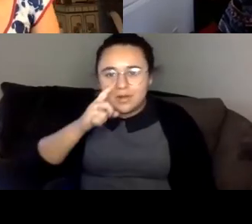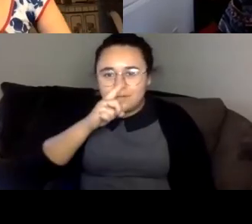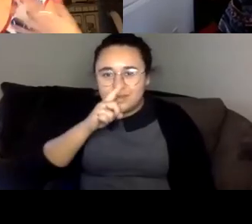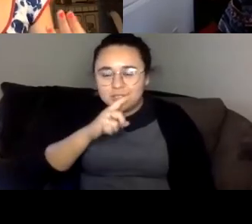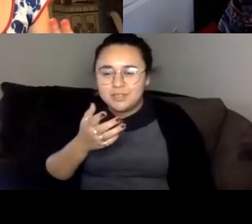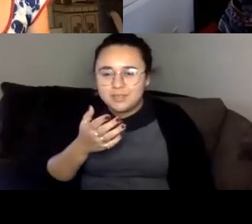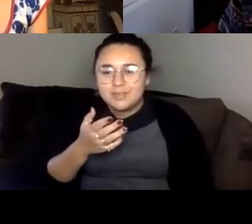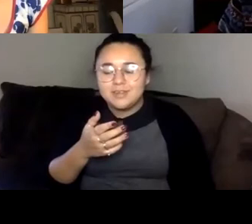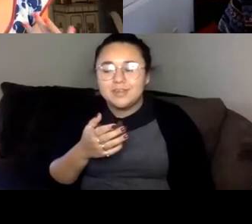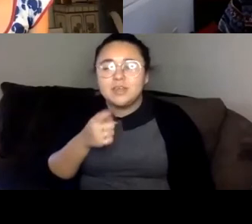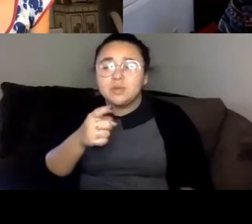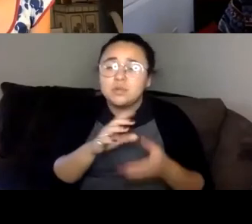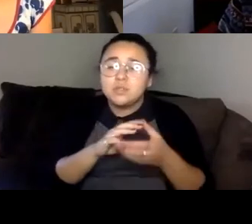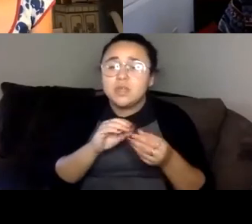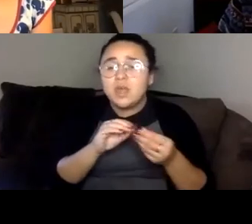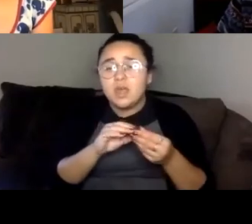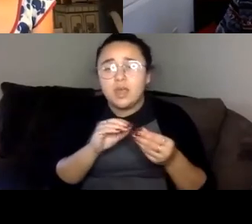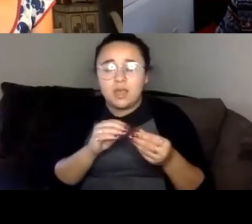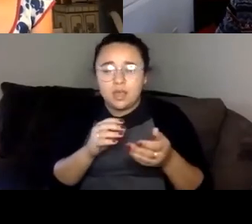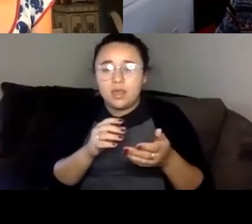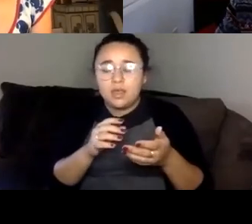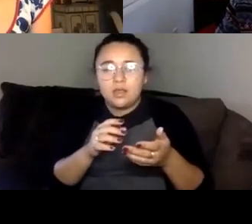You know that as you were saying is being suppressed in Thailand.